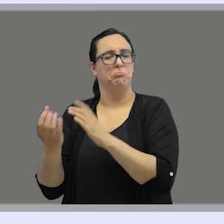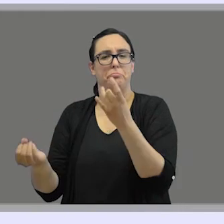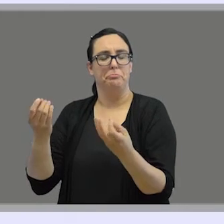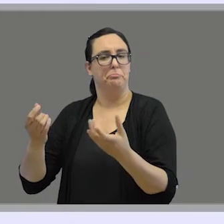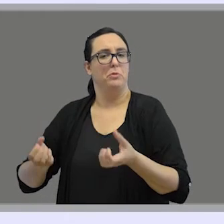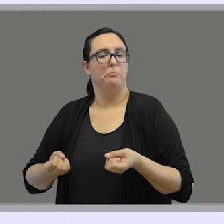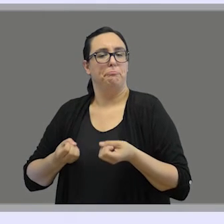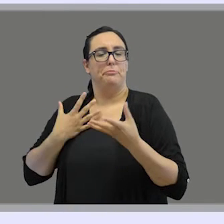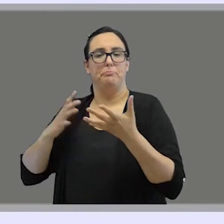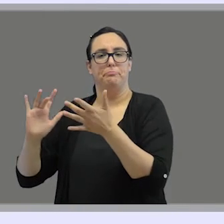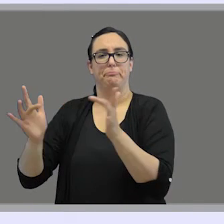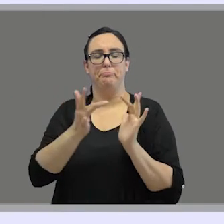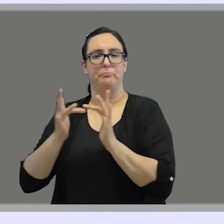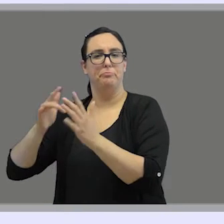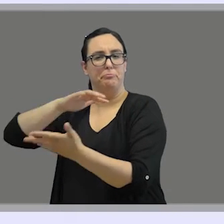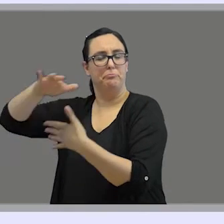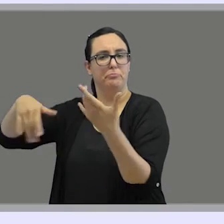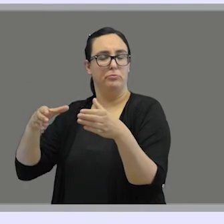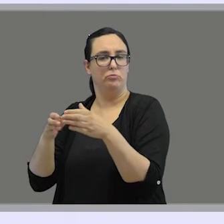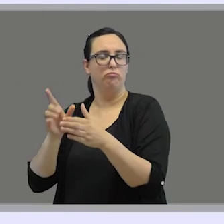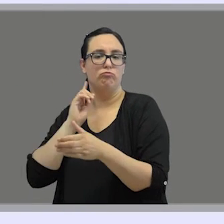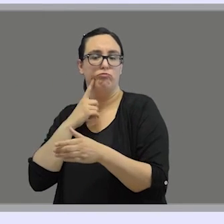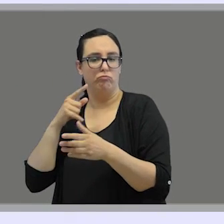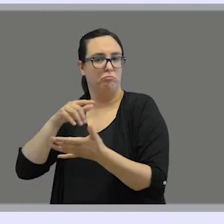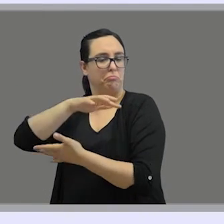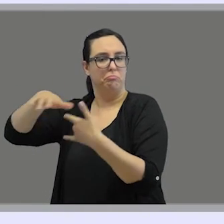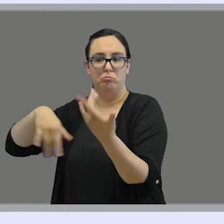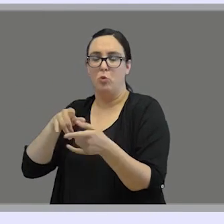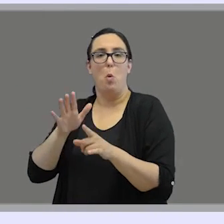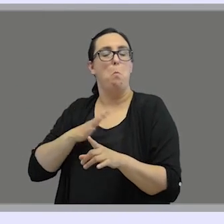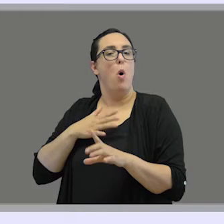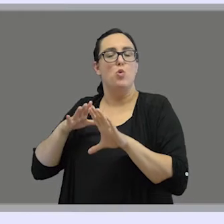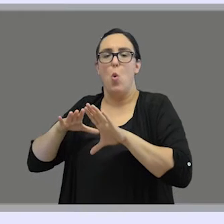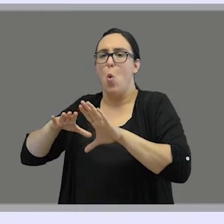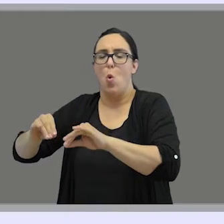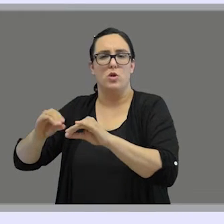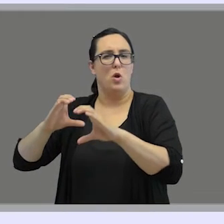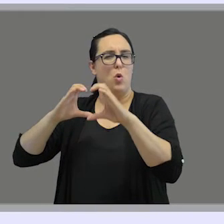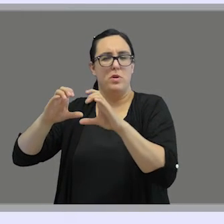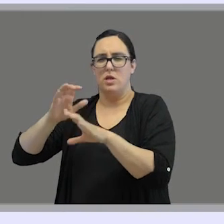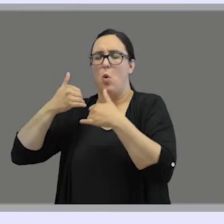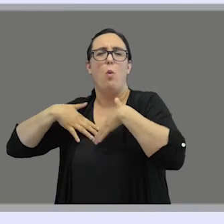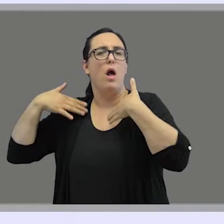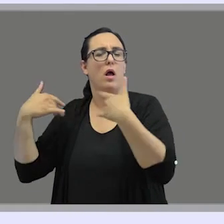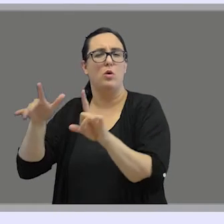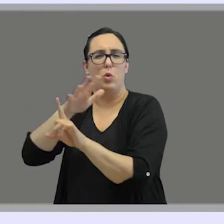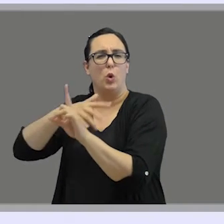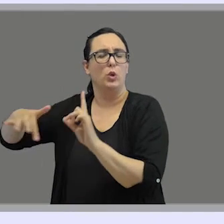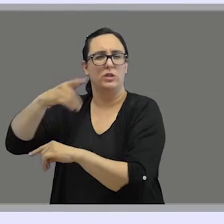and spread by means of unrestricted interaction, and can be used in any communicative context